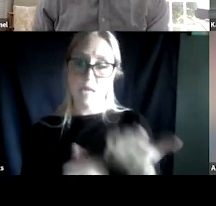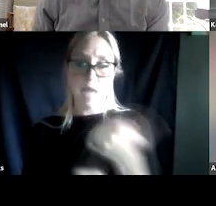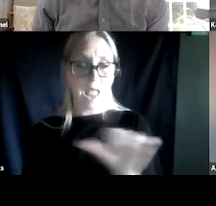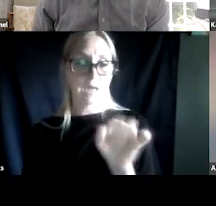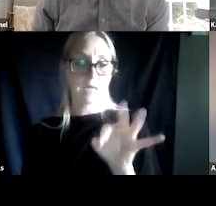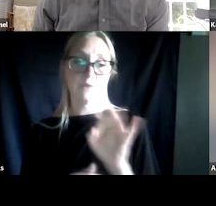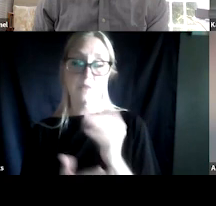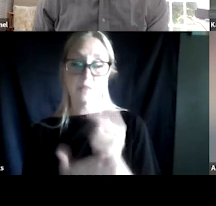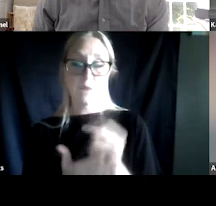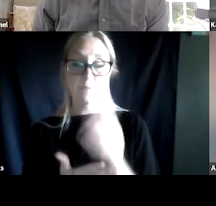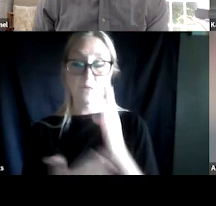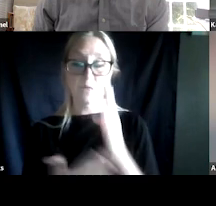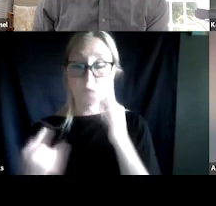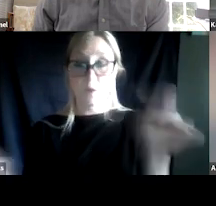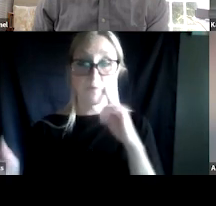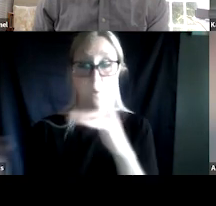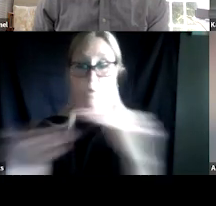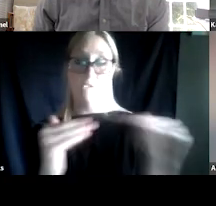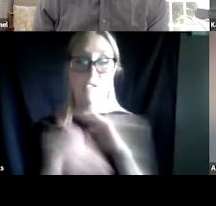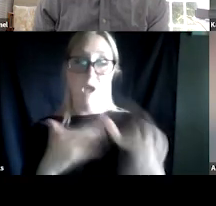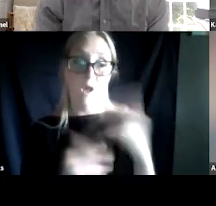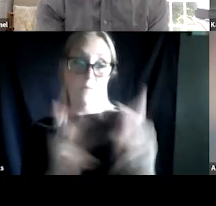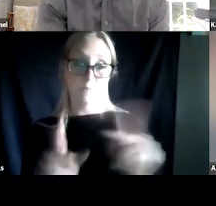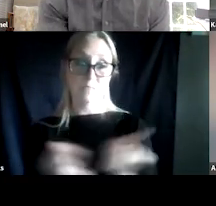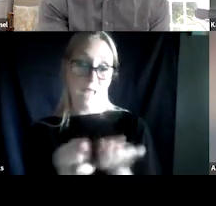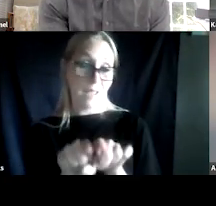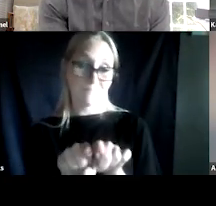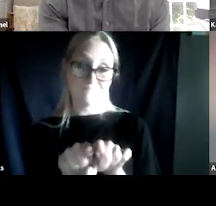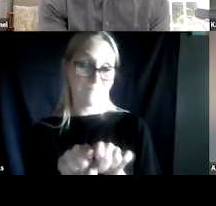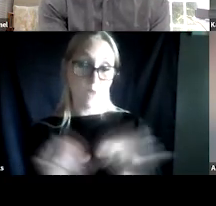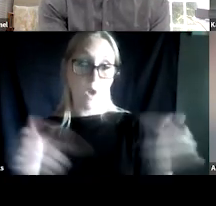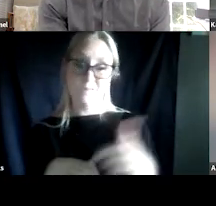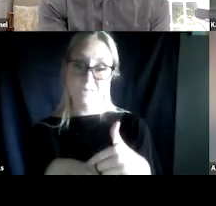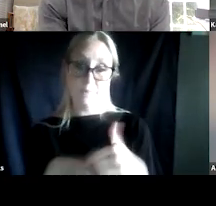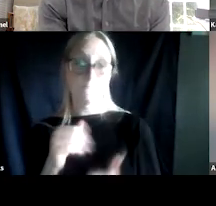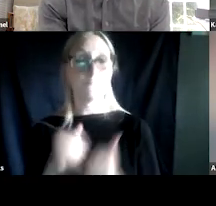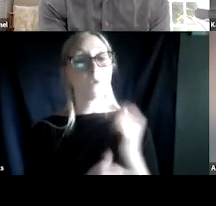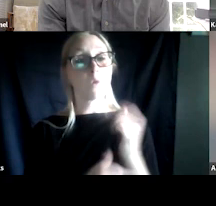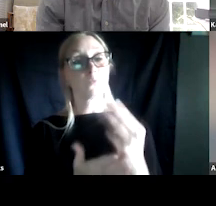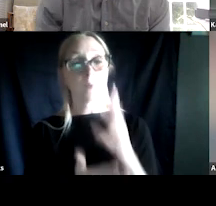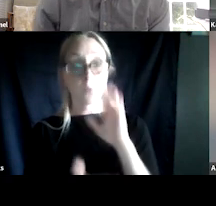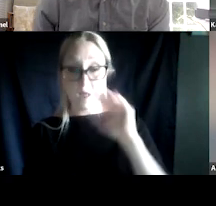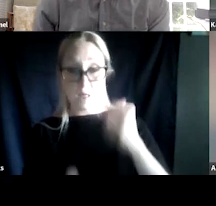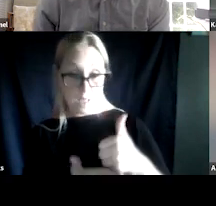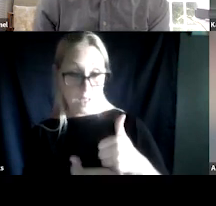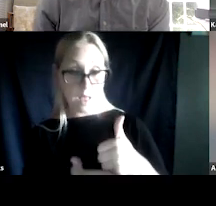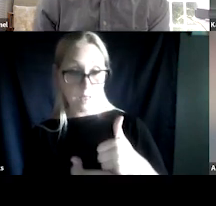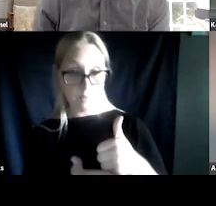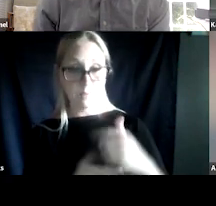will work for all people all of the time. So most treatments will help few but few treatments,